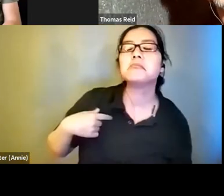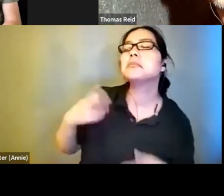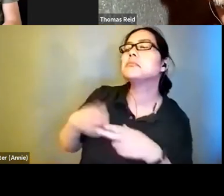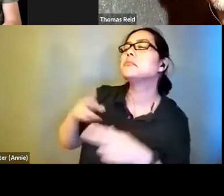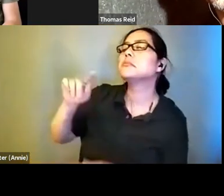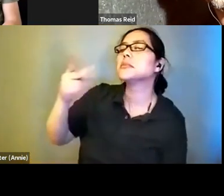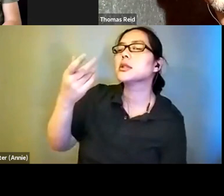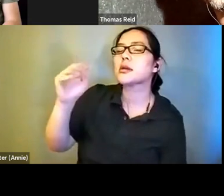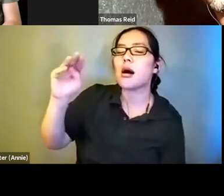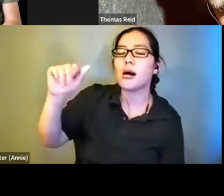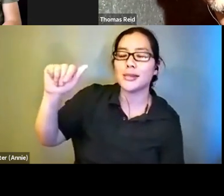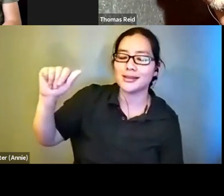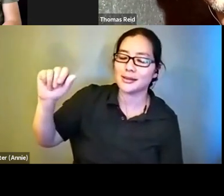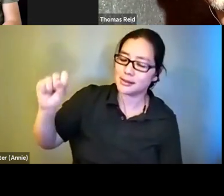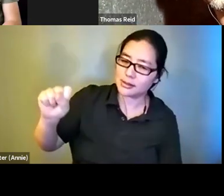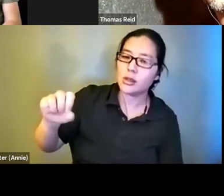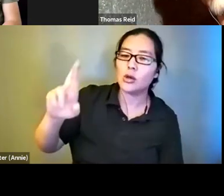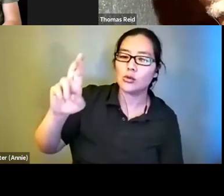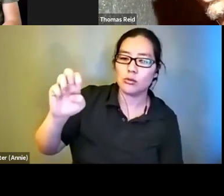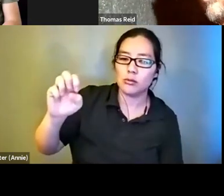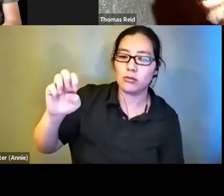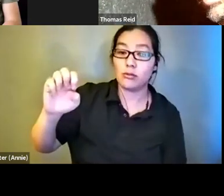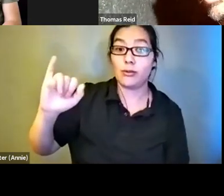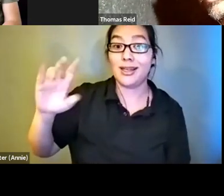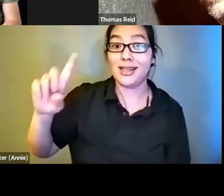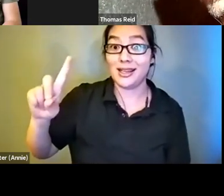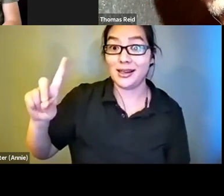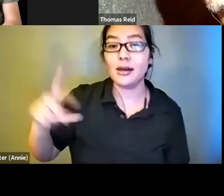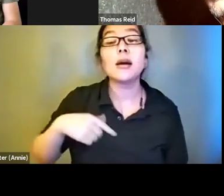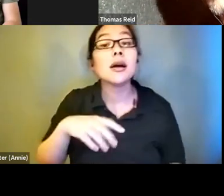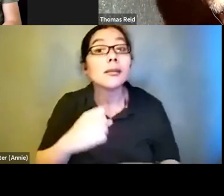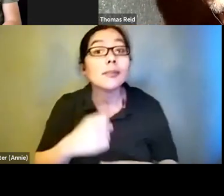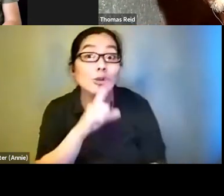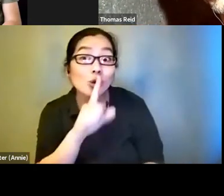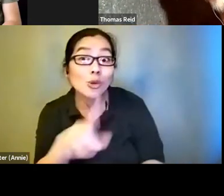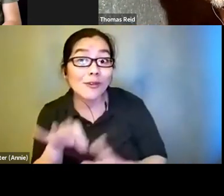Mind podcast. Reid